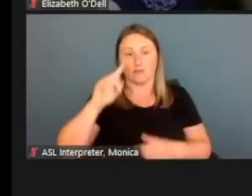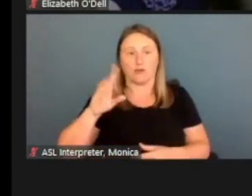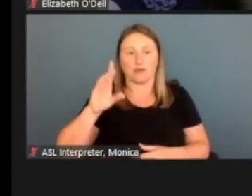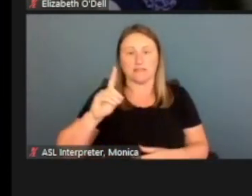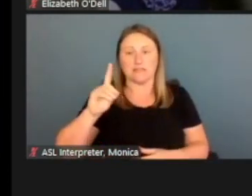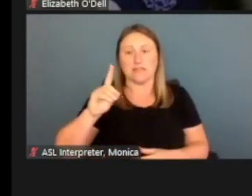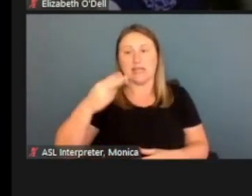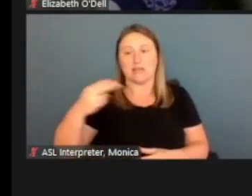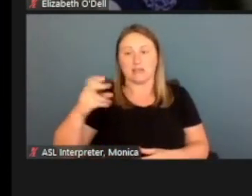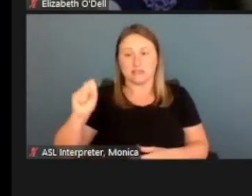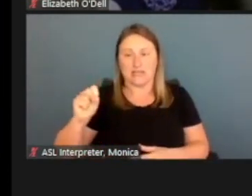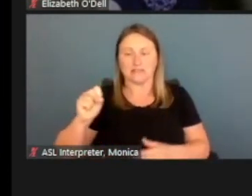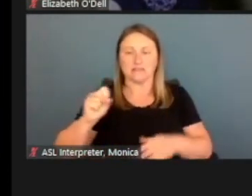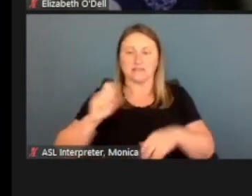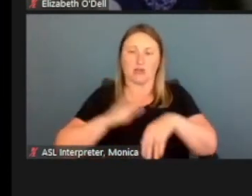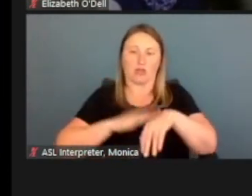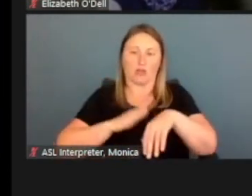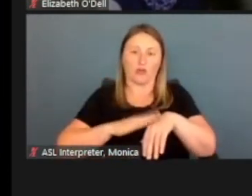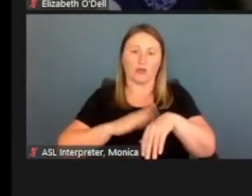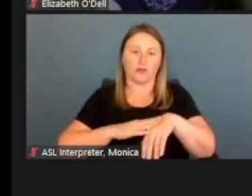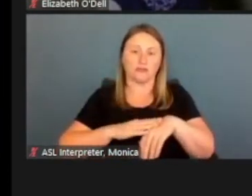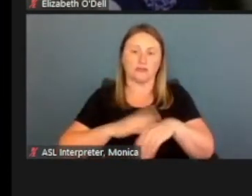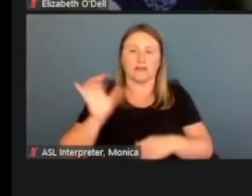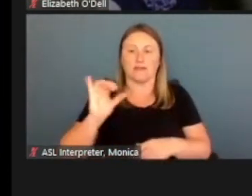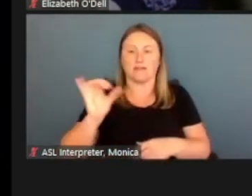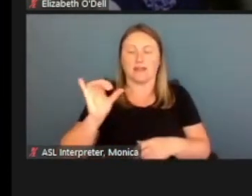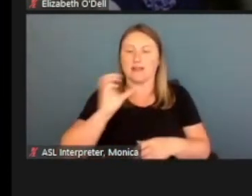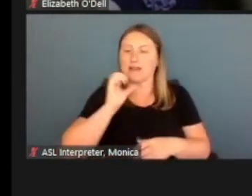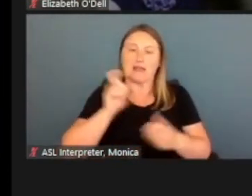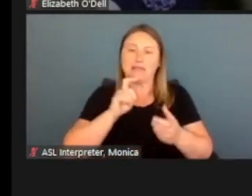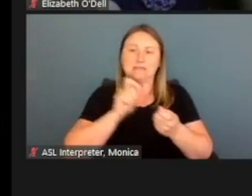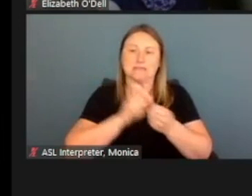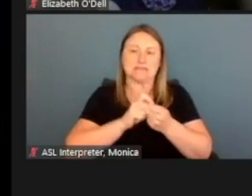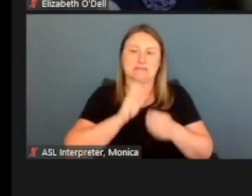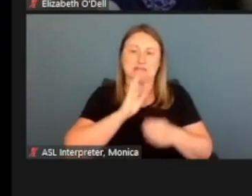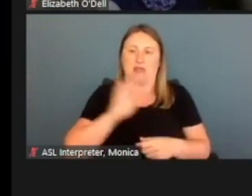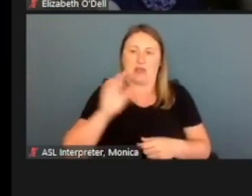which is more like not specific to their case or eligibility